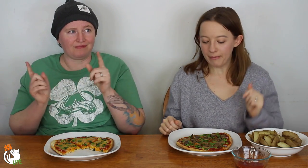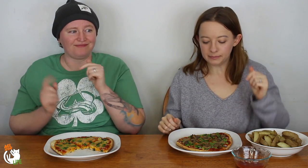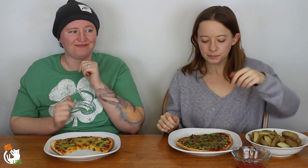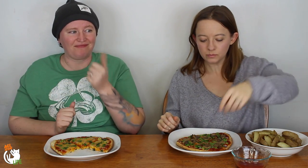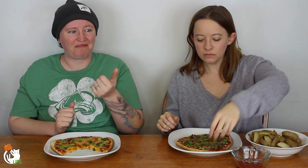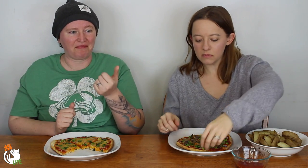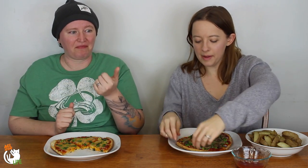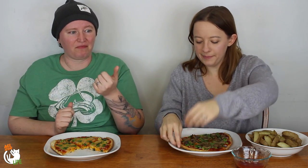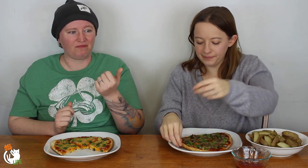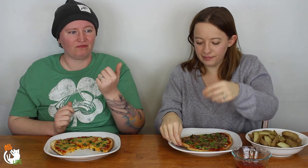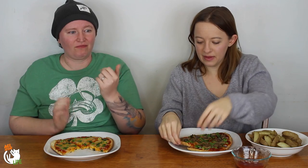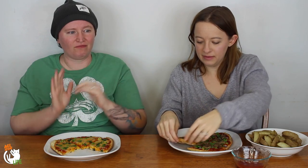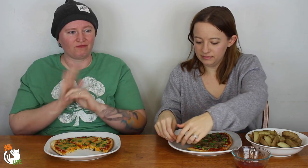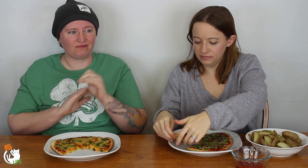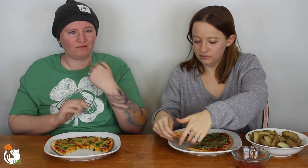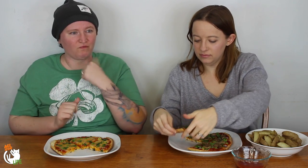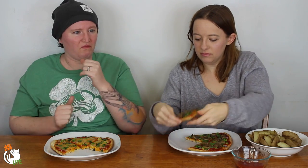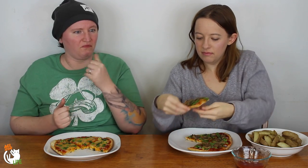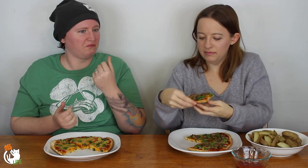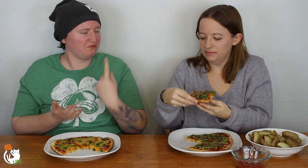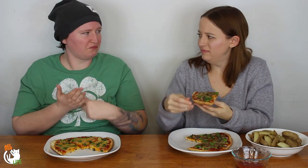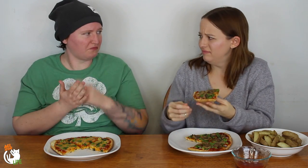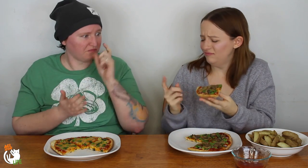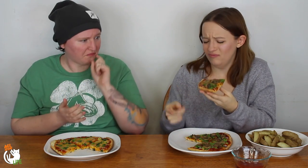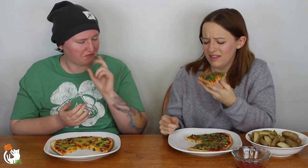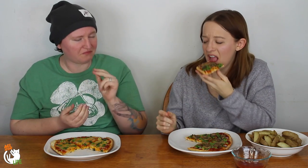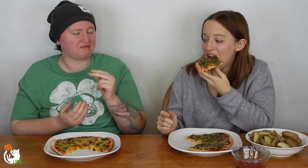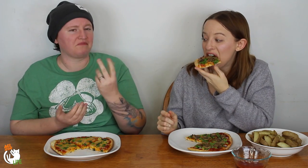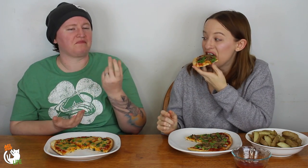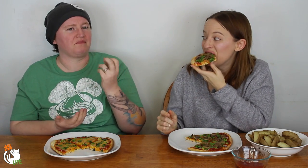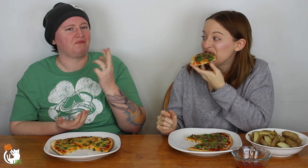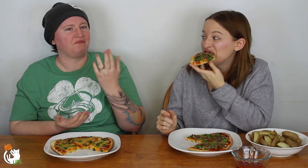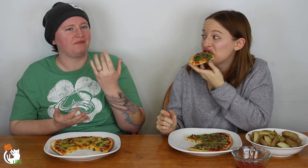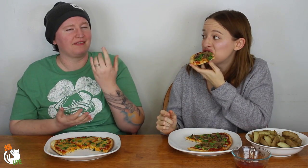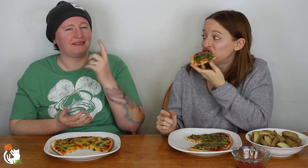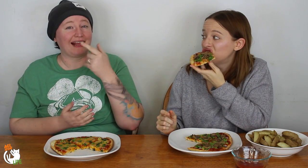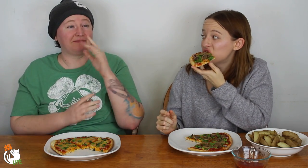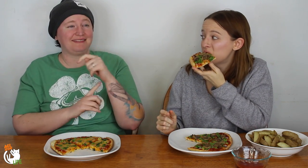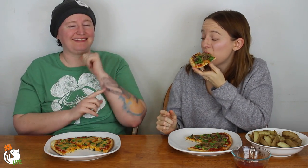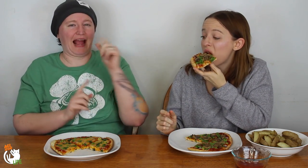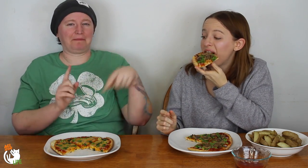and it's not... mature... it's not talking about sex or anything like that.